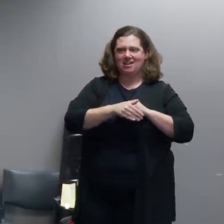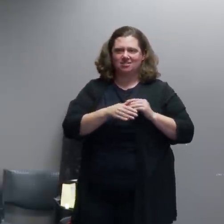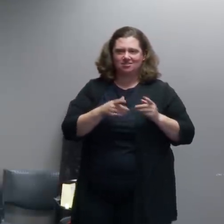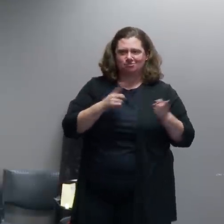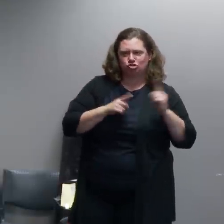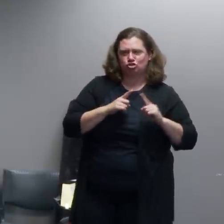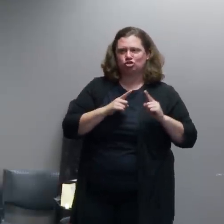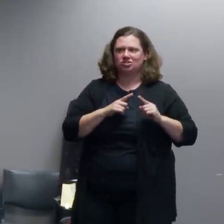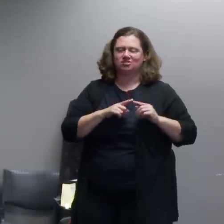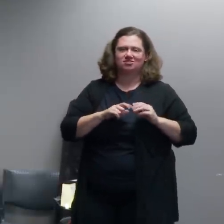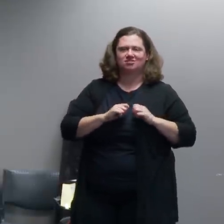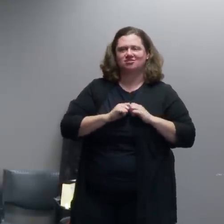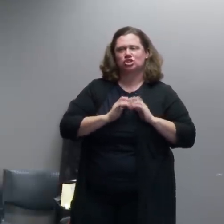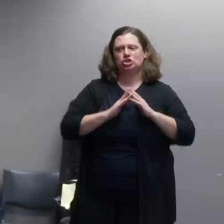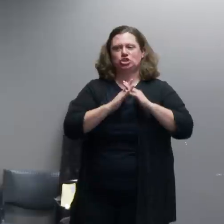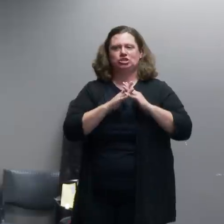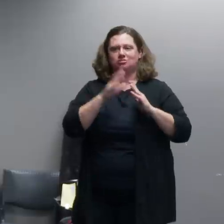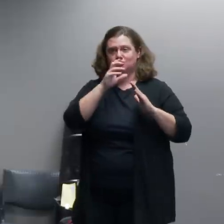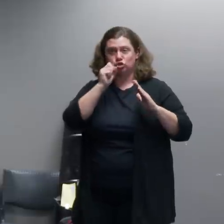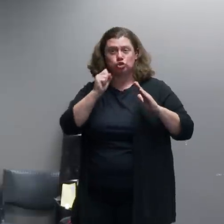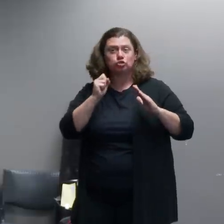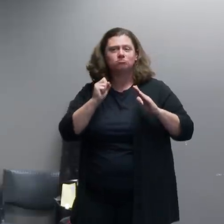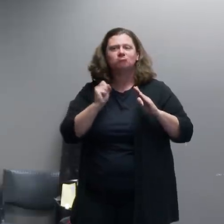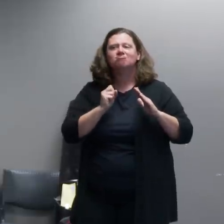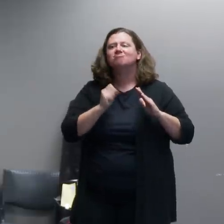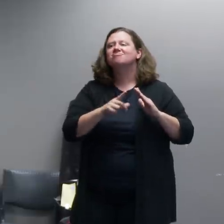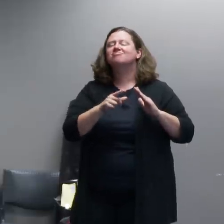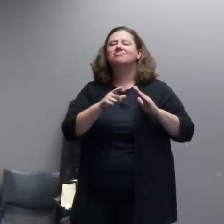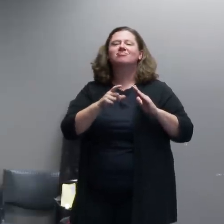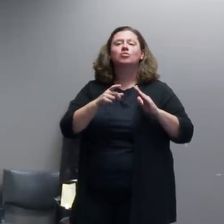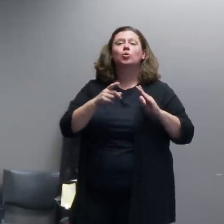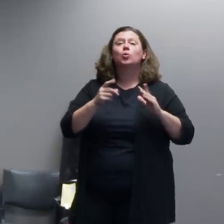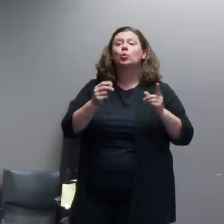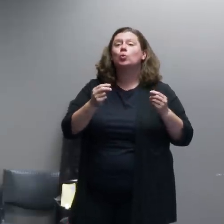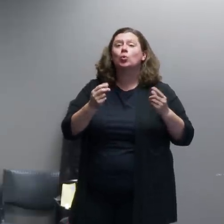other people and destruction of property but it's not